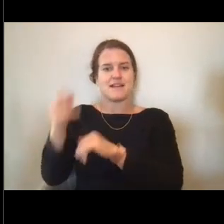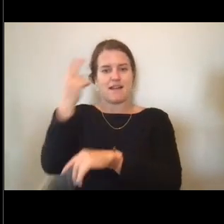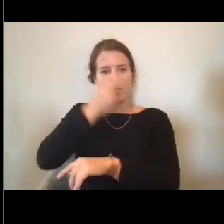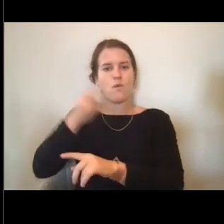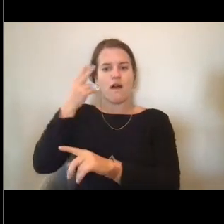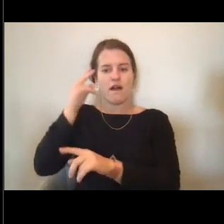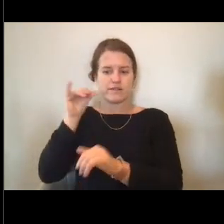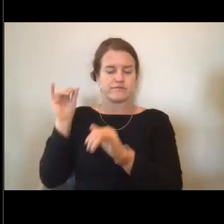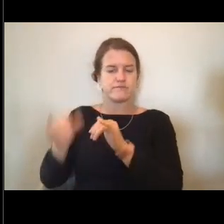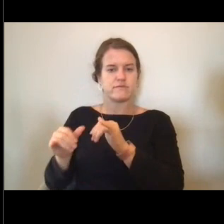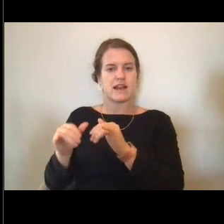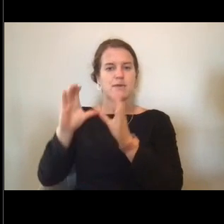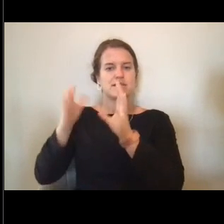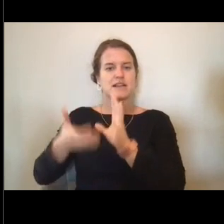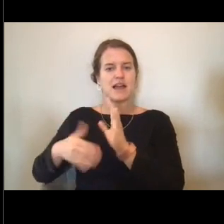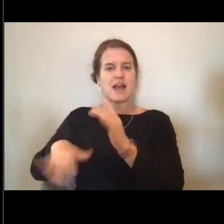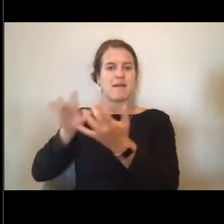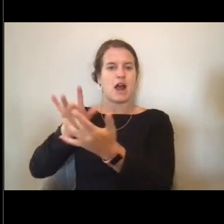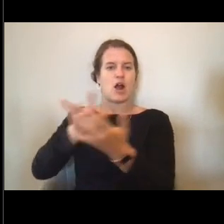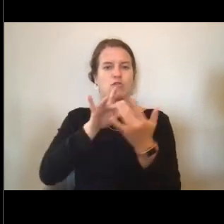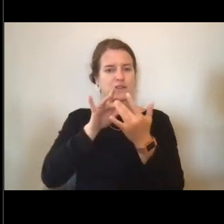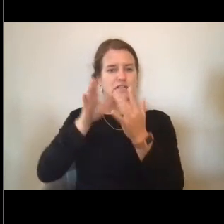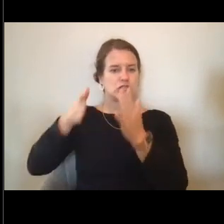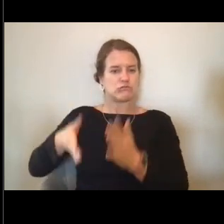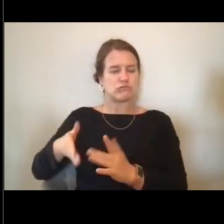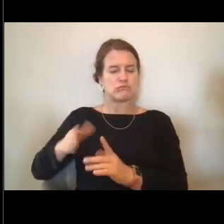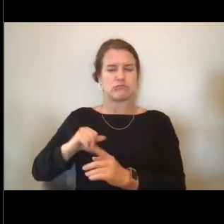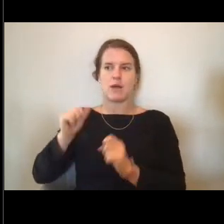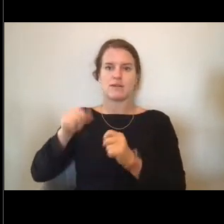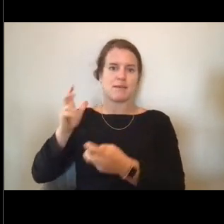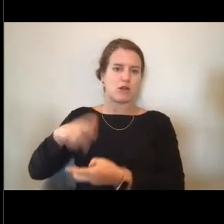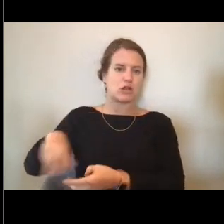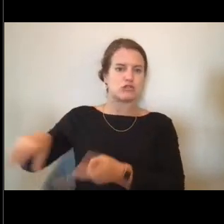and I got to do so much travel around the Pacific.